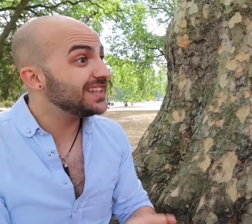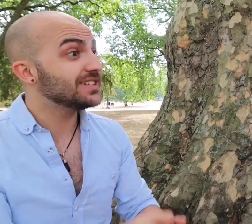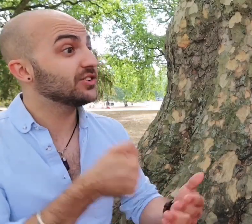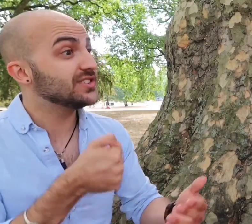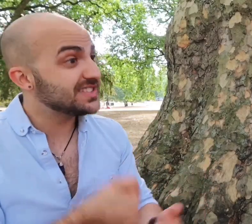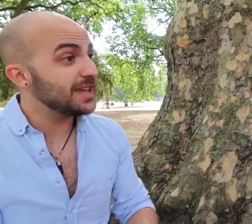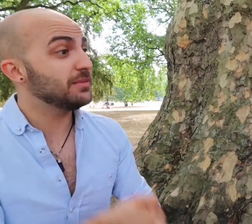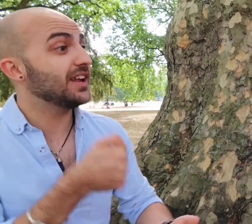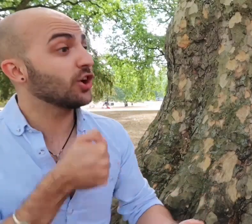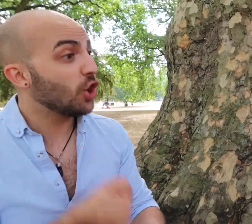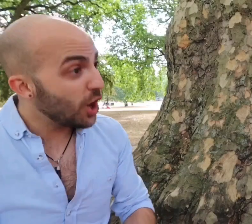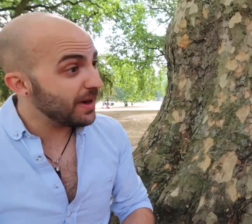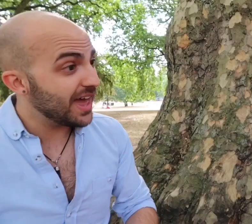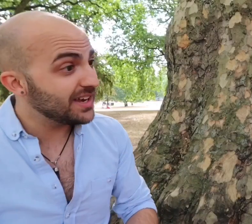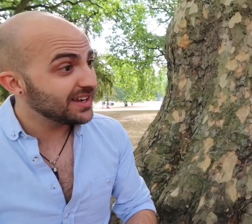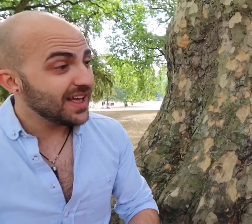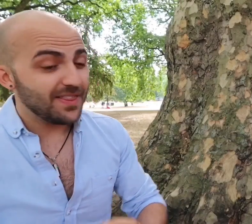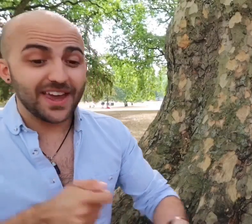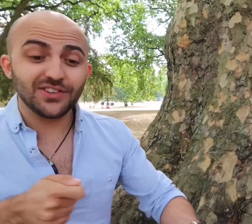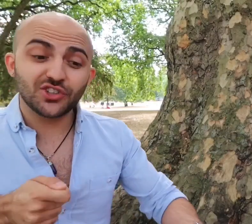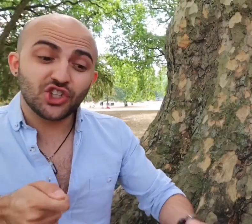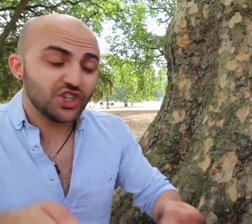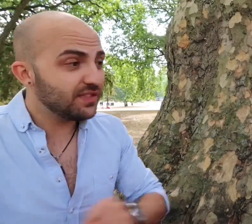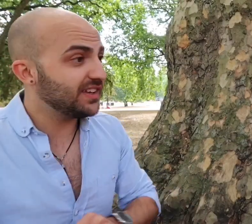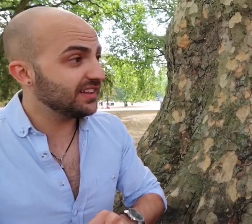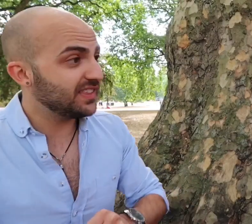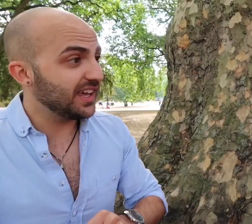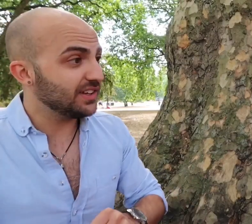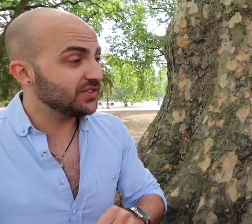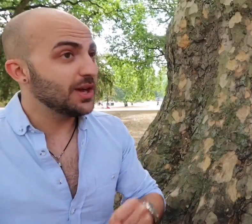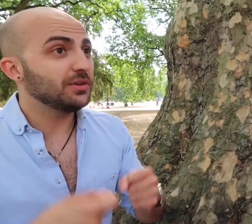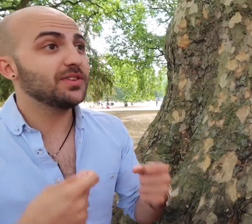statement and comment that is shifting things because